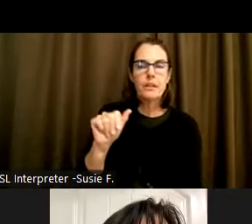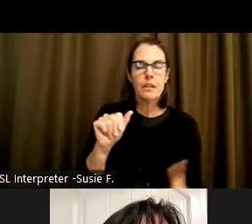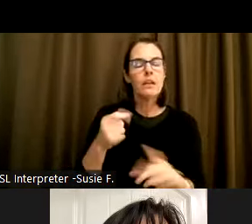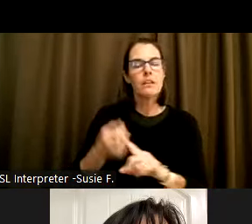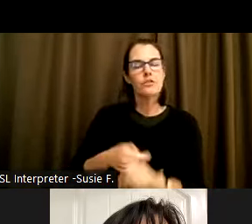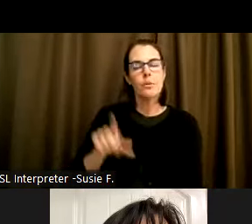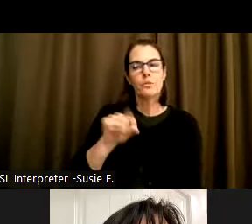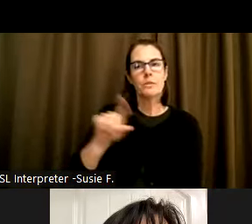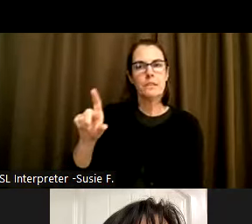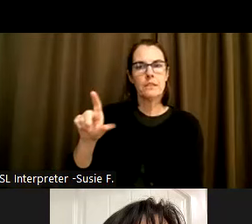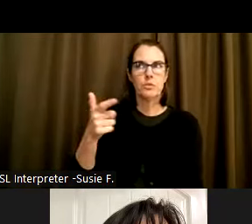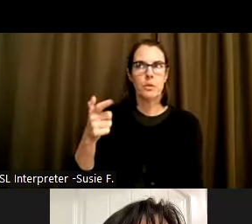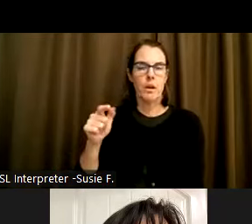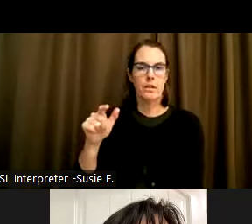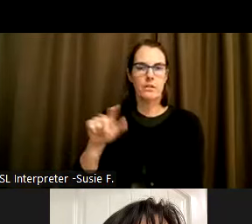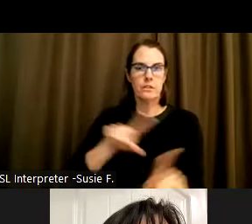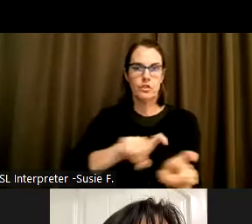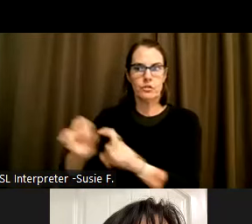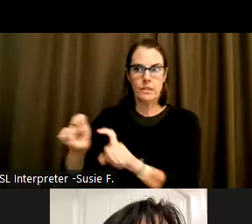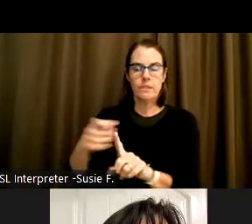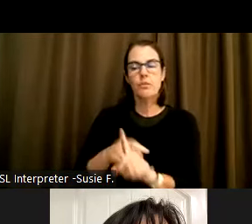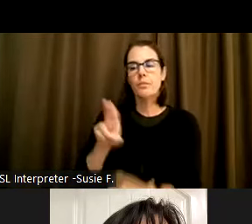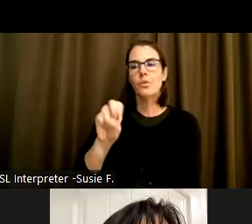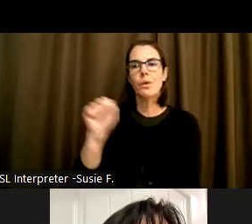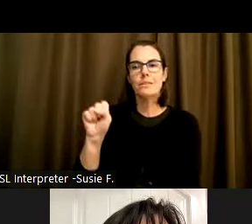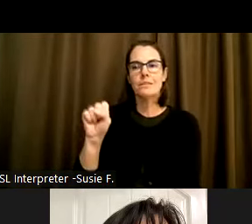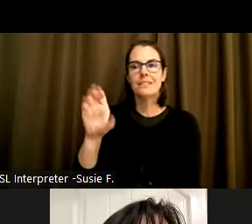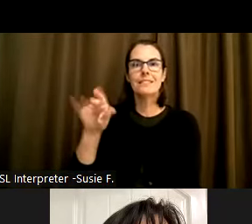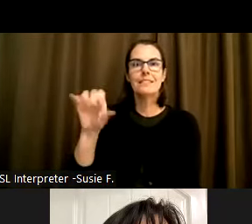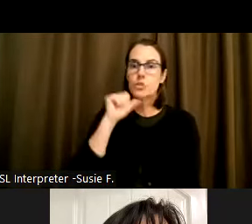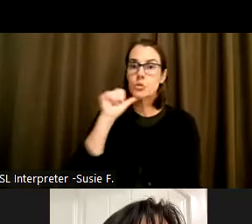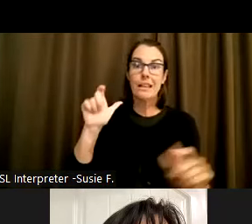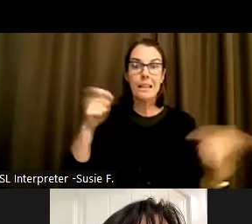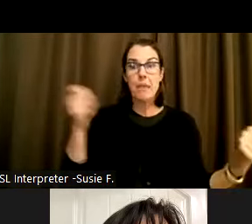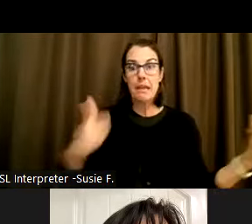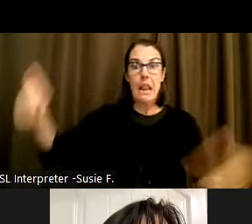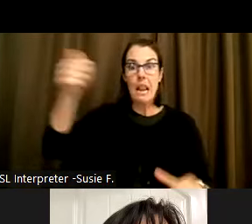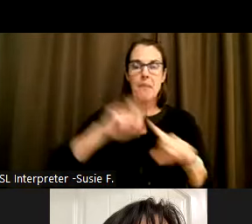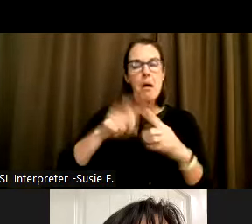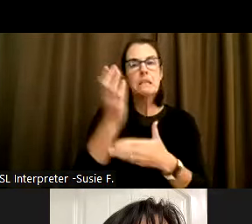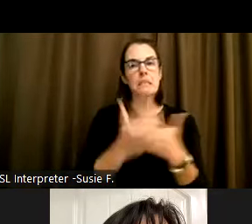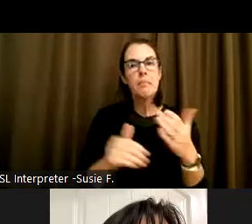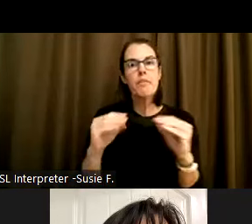survey of the US Census Bureaus, and not the big one, but somewhat smaller ones that that occur annually.